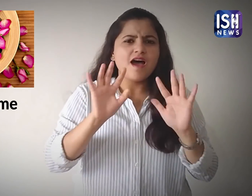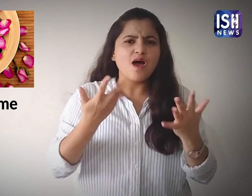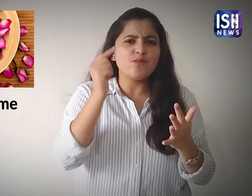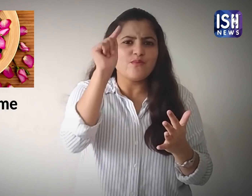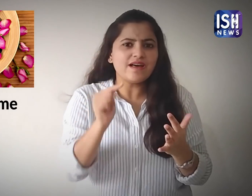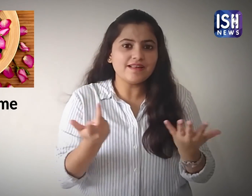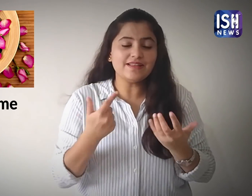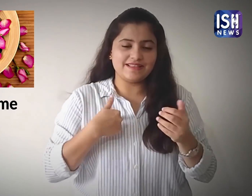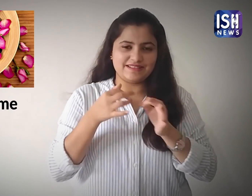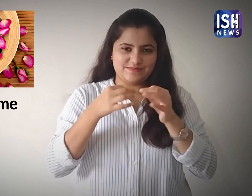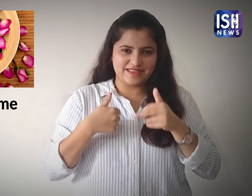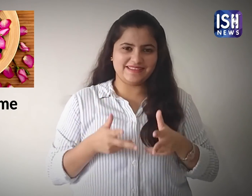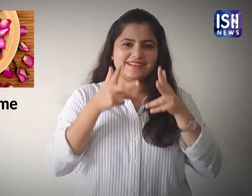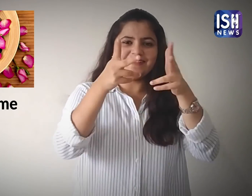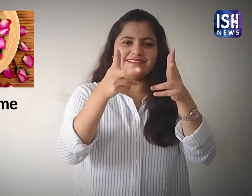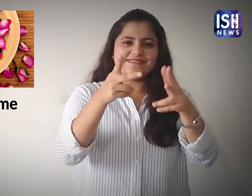Let me tell what you need.